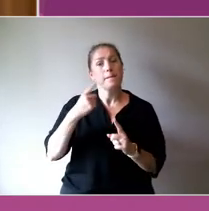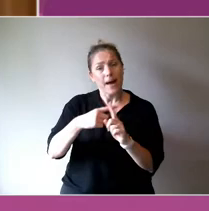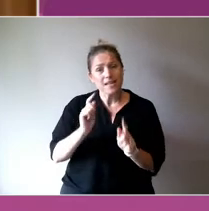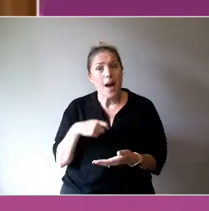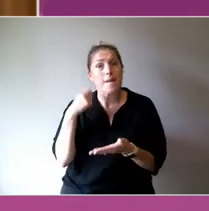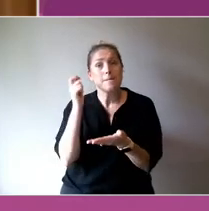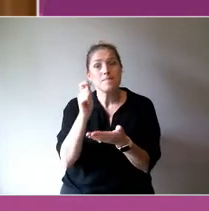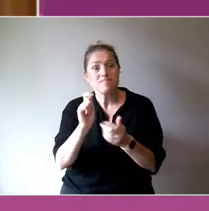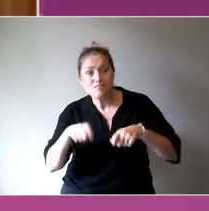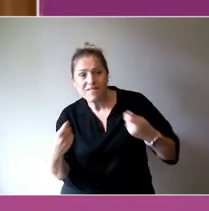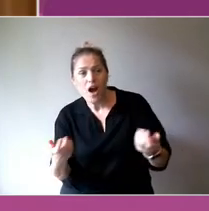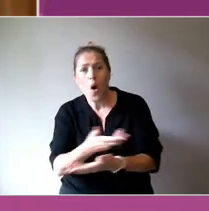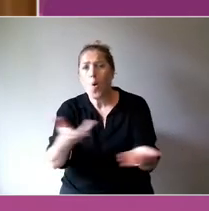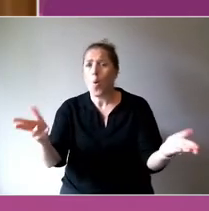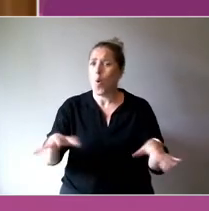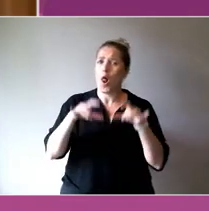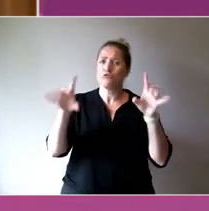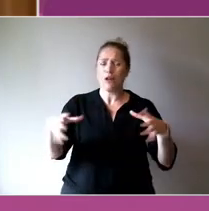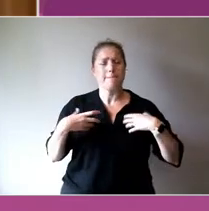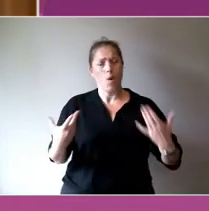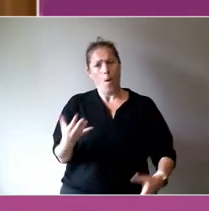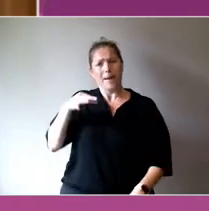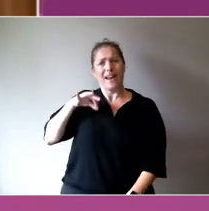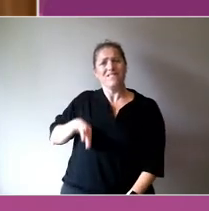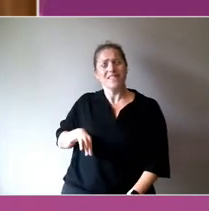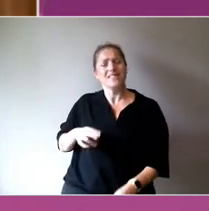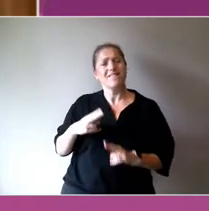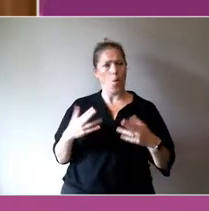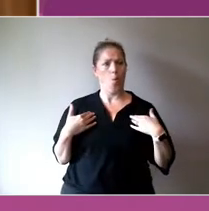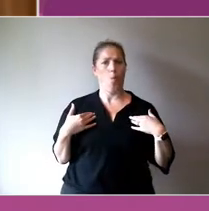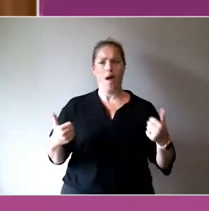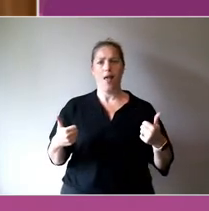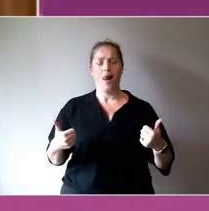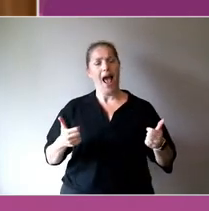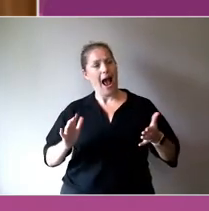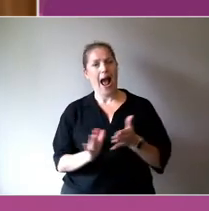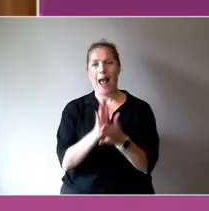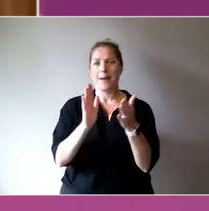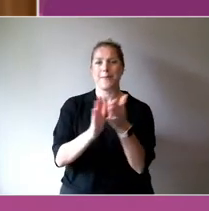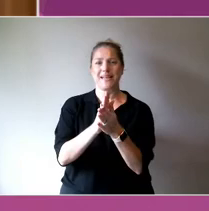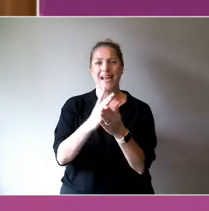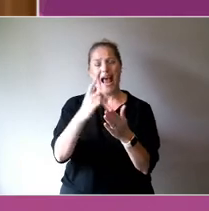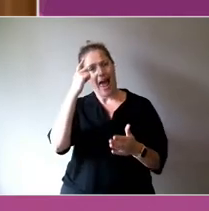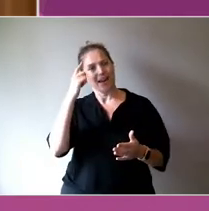that are high on our agenda of being well, being happy, and contributing to society.